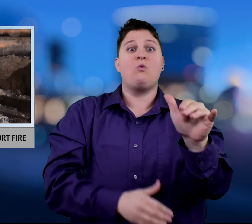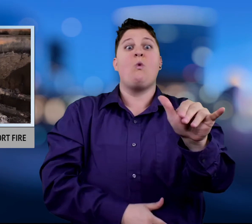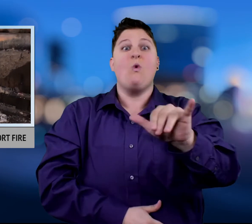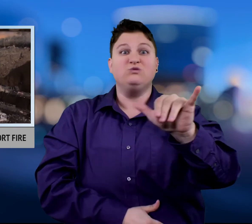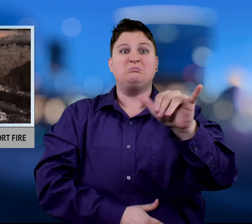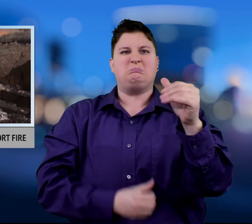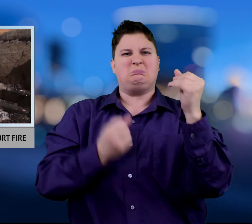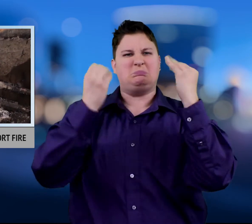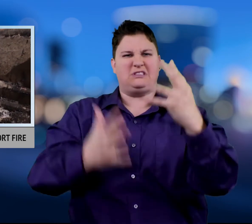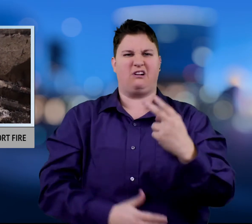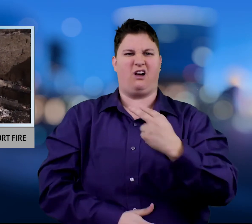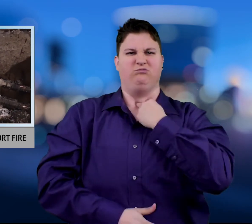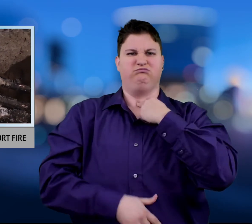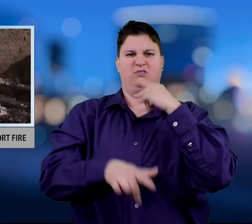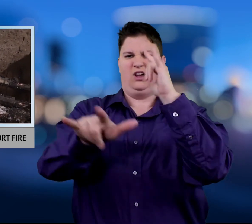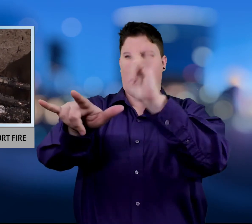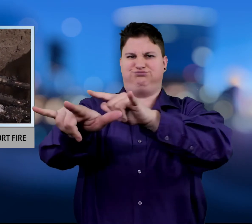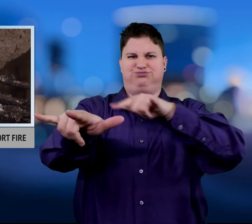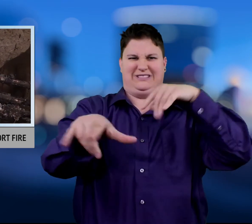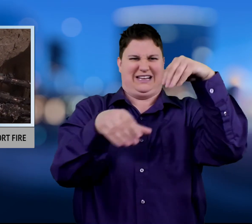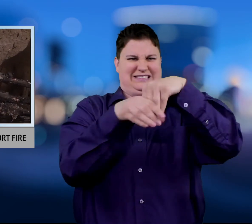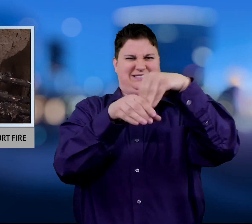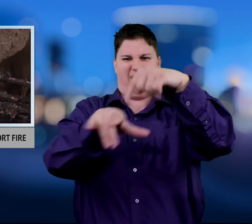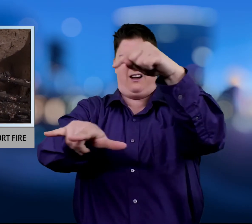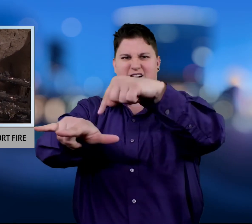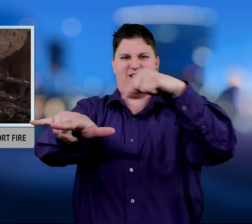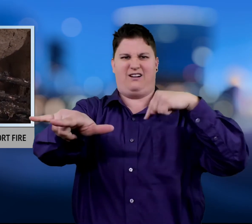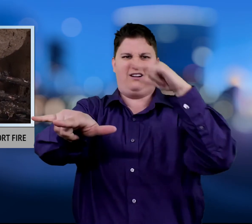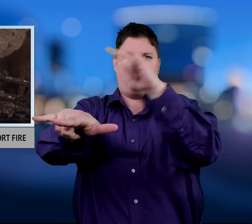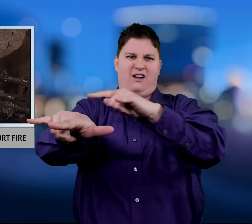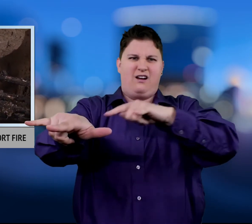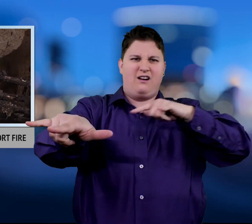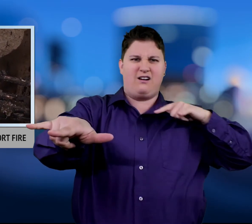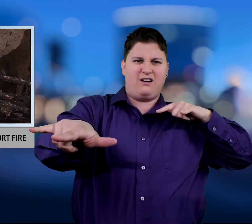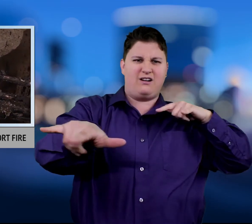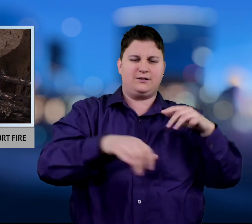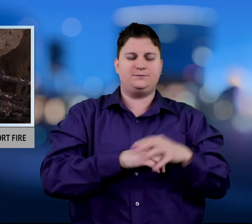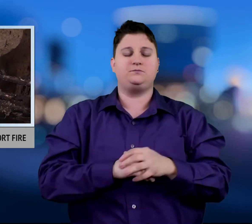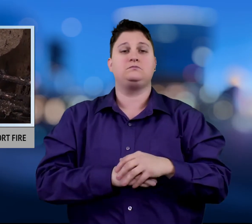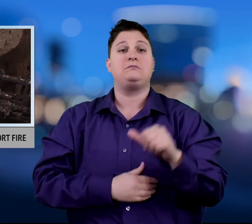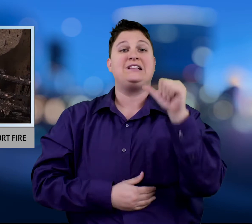and on planes sitting on the tarmac.